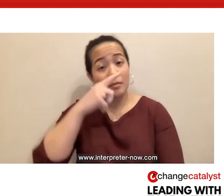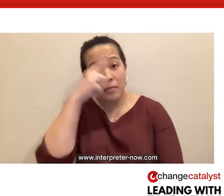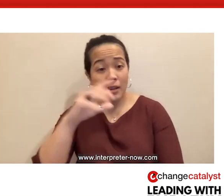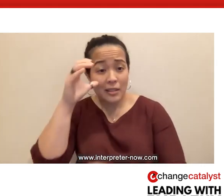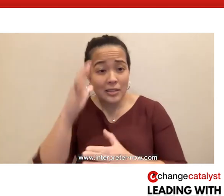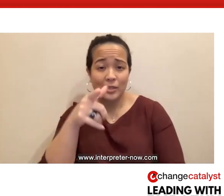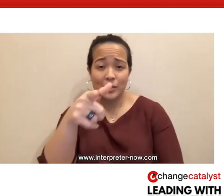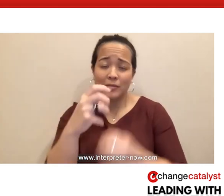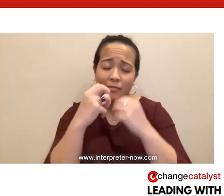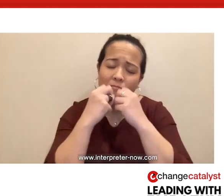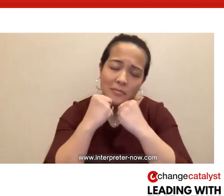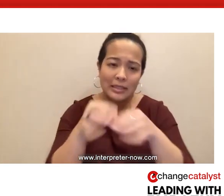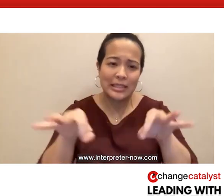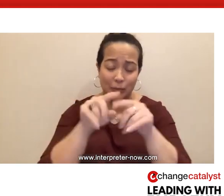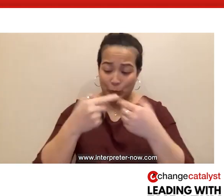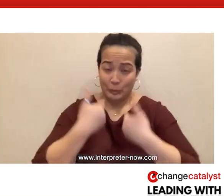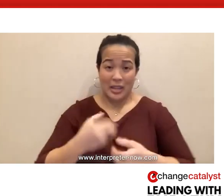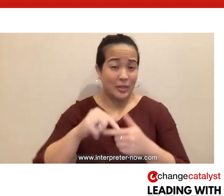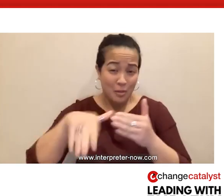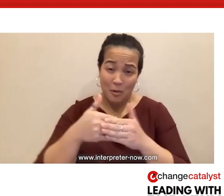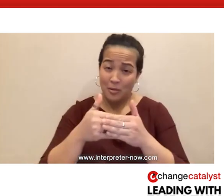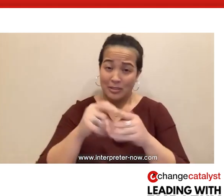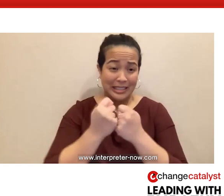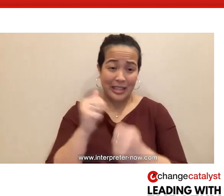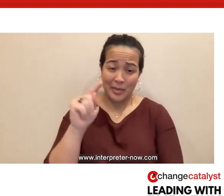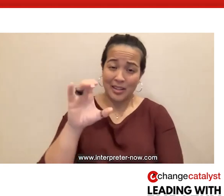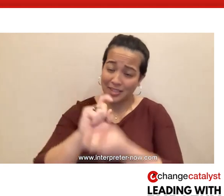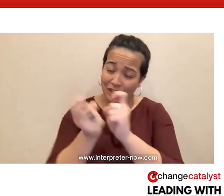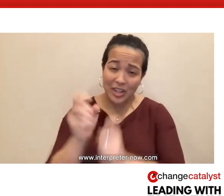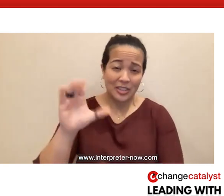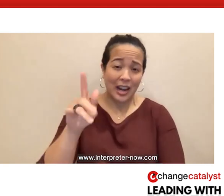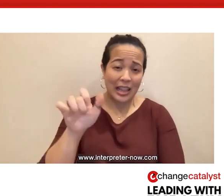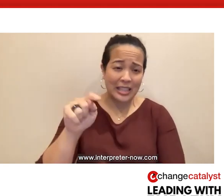you matter deeply to me and to the whole team at Change Catalyst, as we continue to work